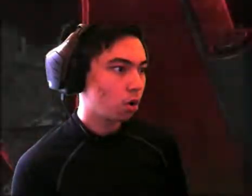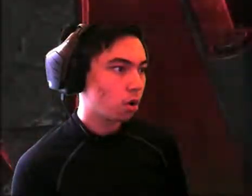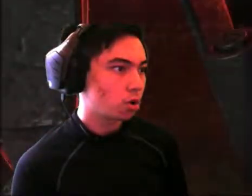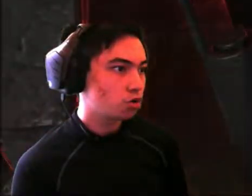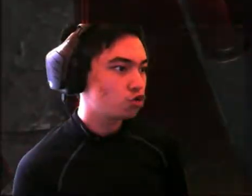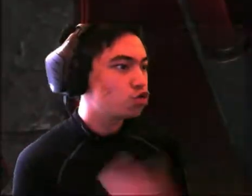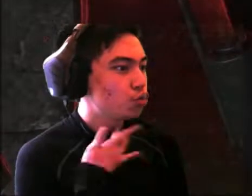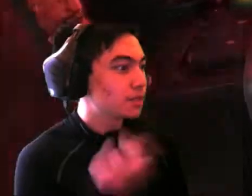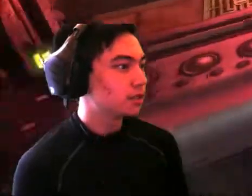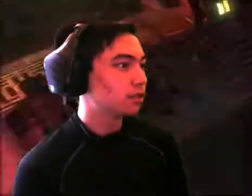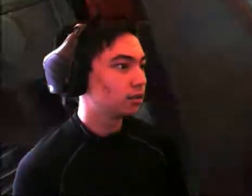Oops